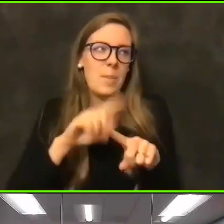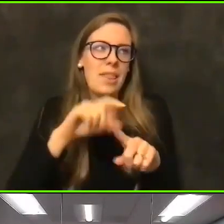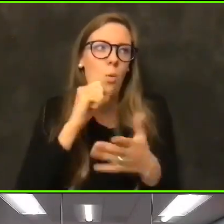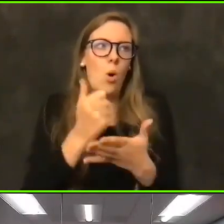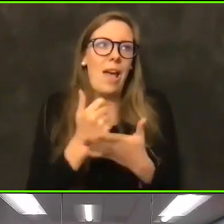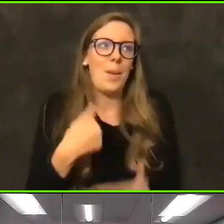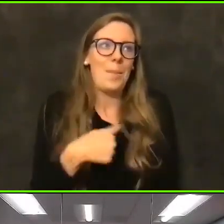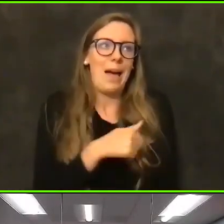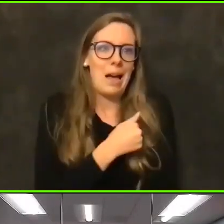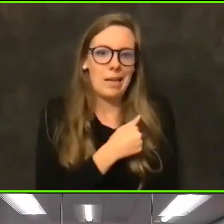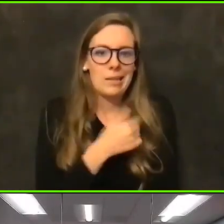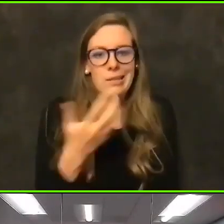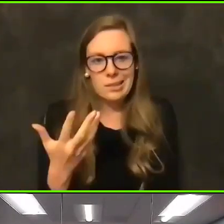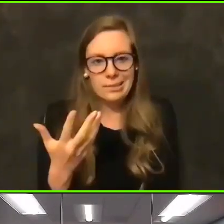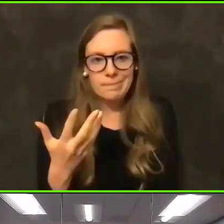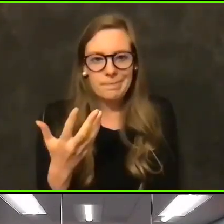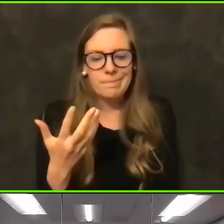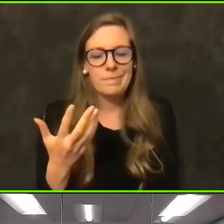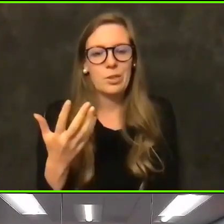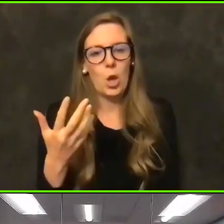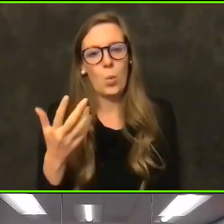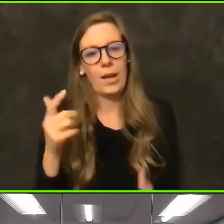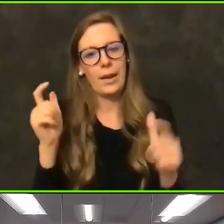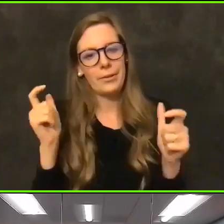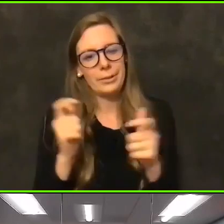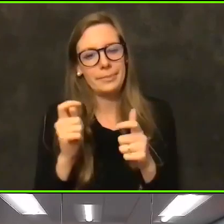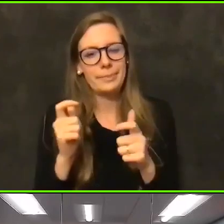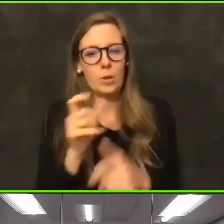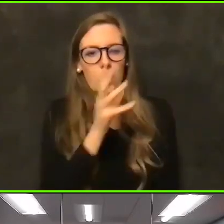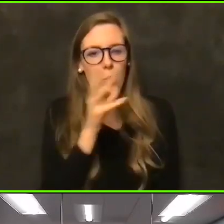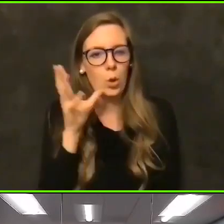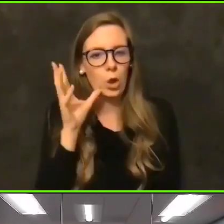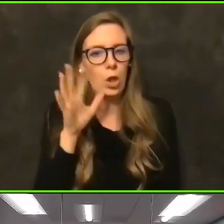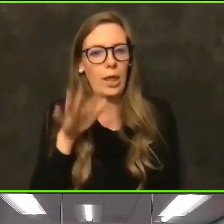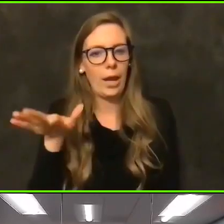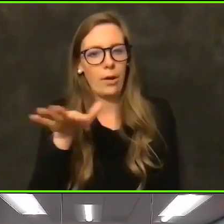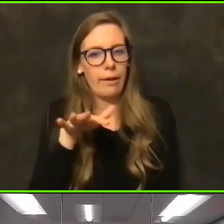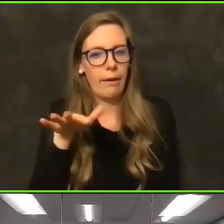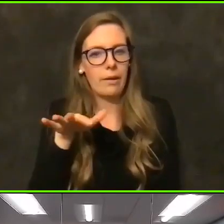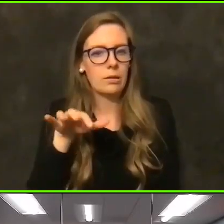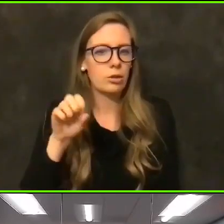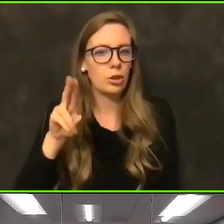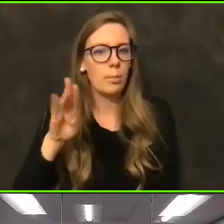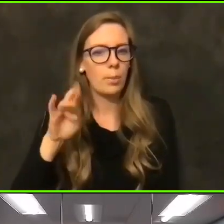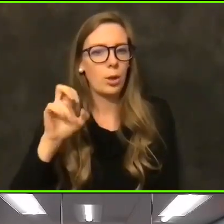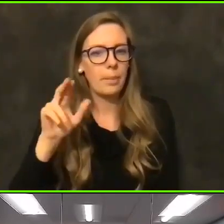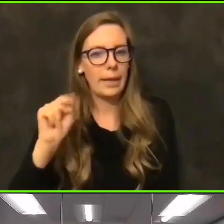what you would call kind of suburban sized counties or rural counties. And then I think the other thing is, is